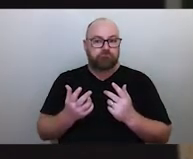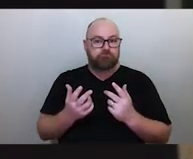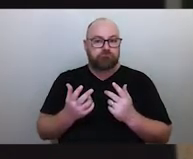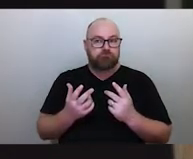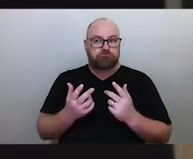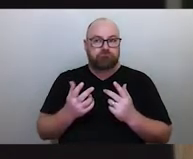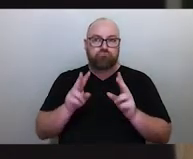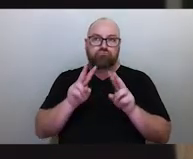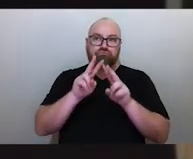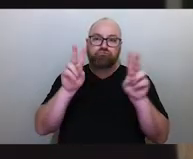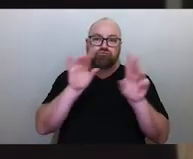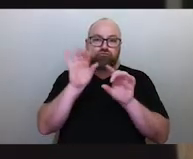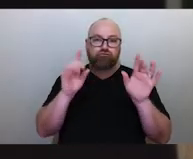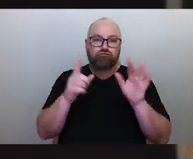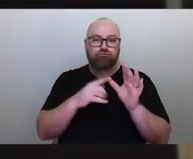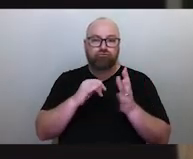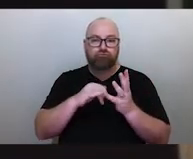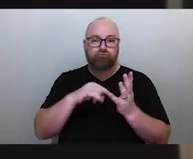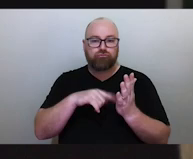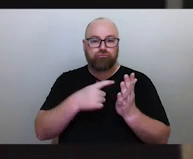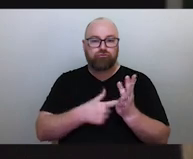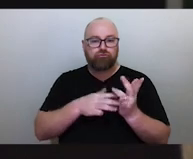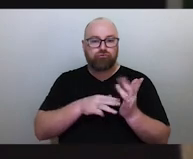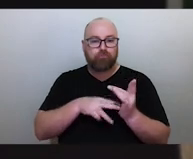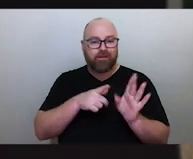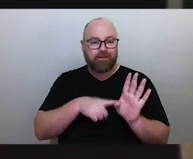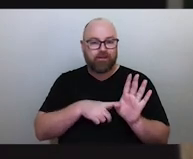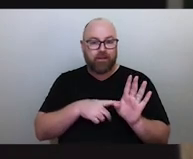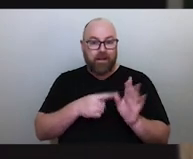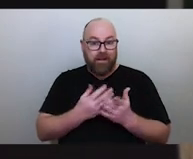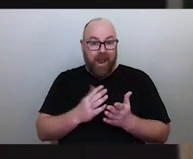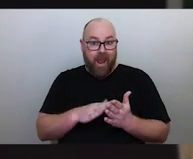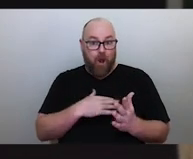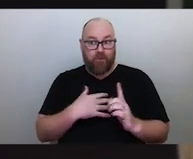and it's how it affects us here on the ground